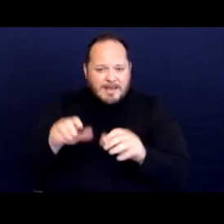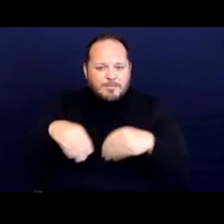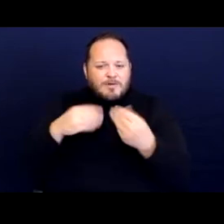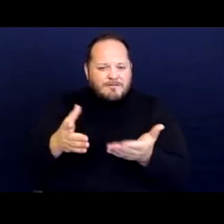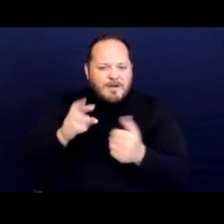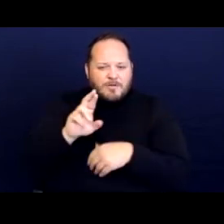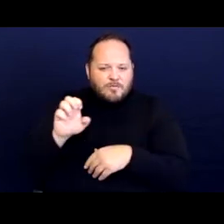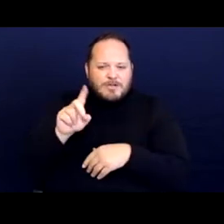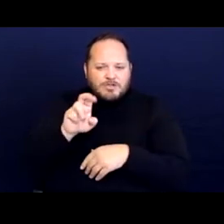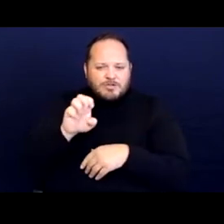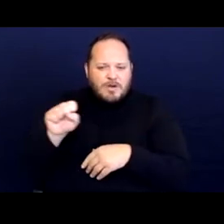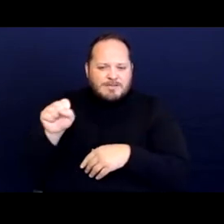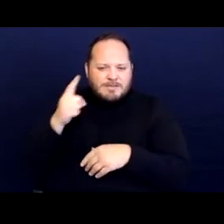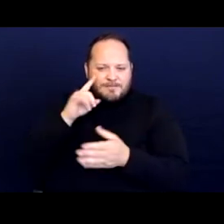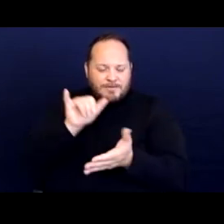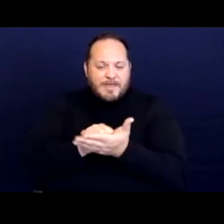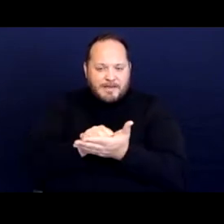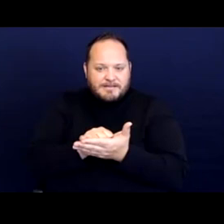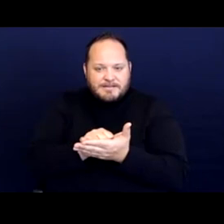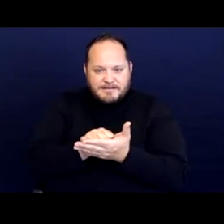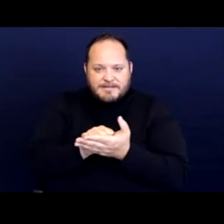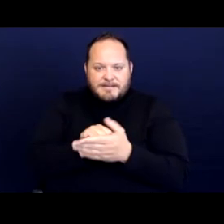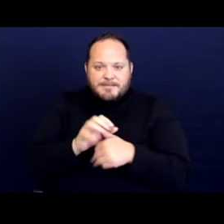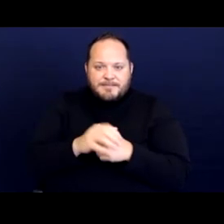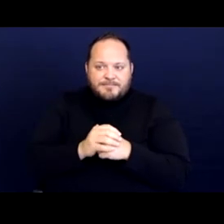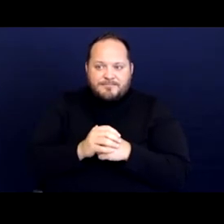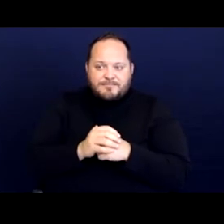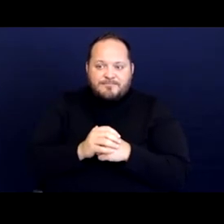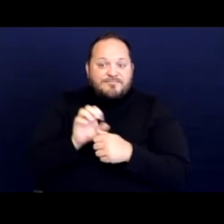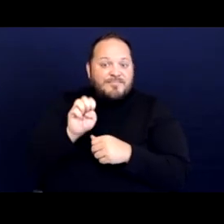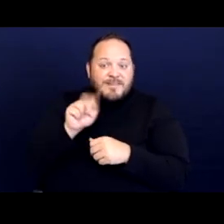And so even if it's just a policy.